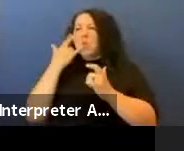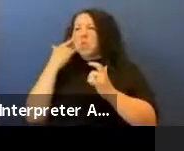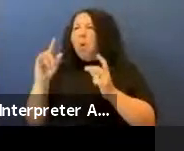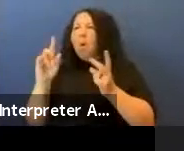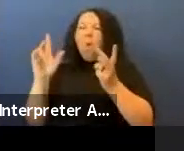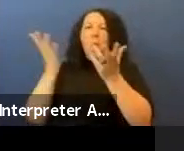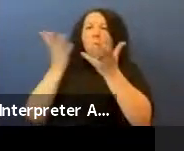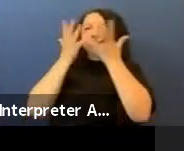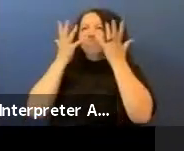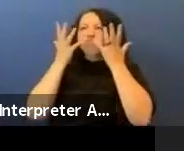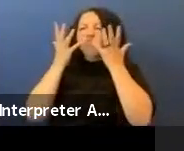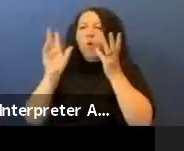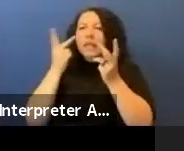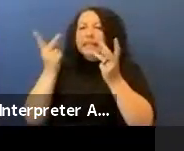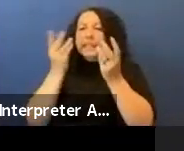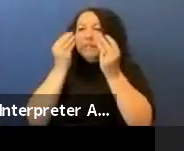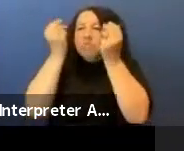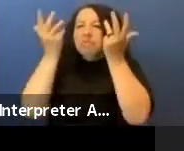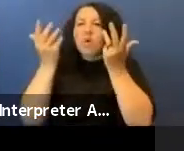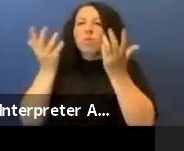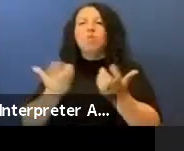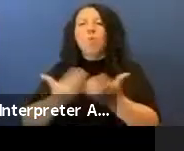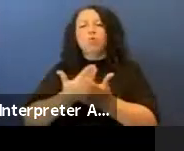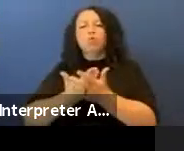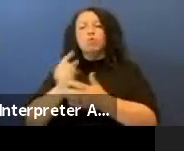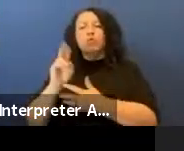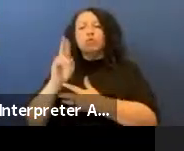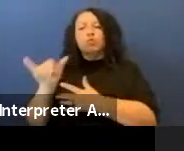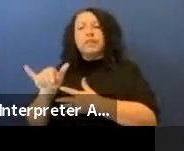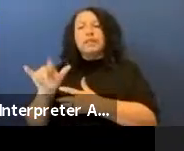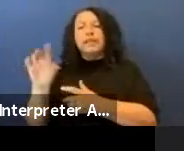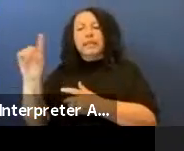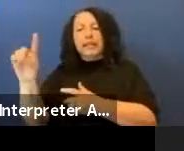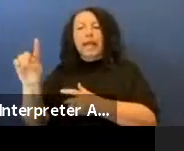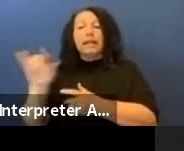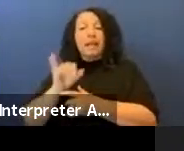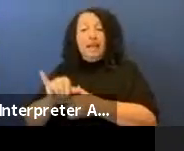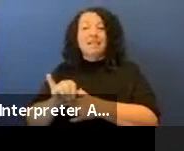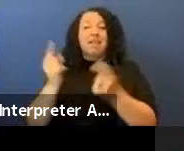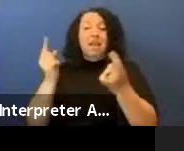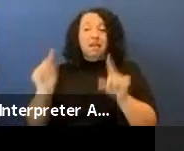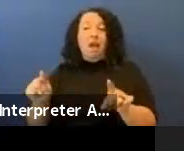We want new treaty land and that came about eventually. What Lincoln